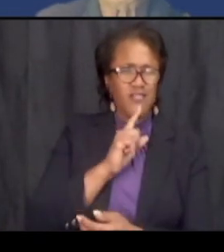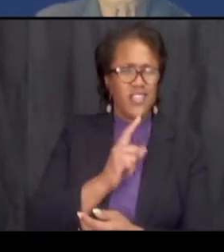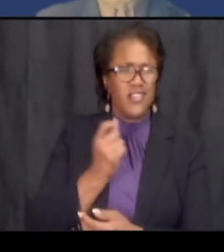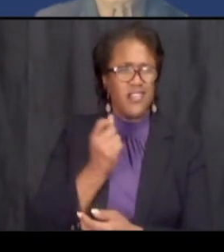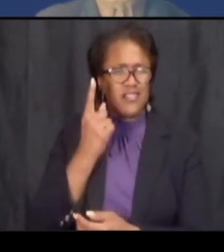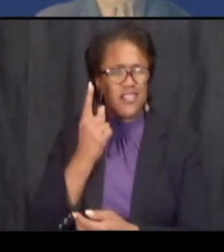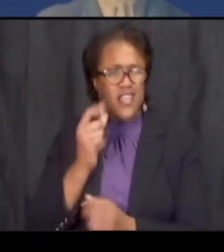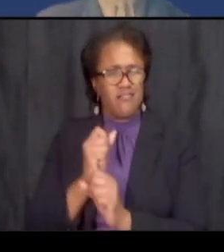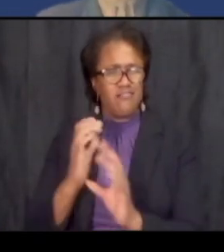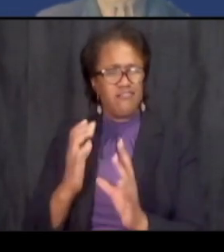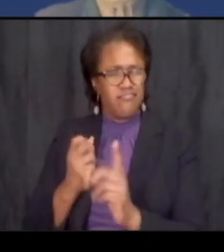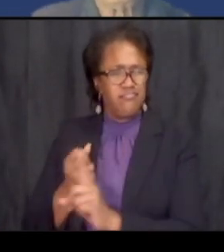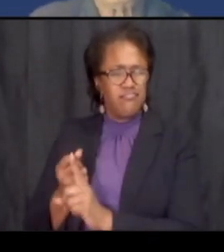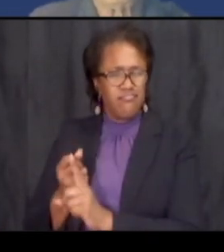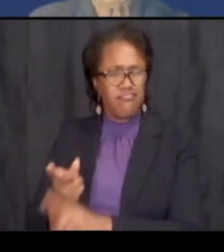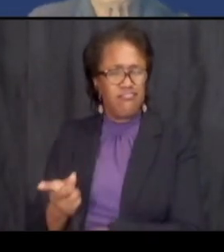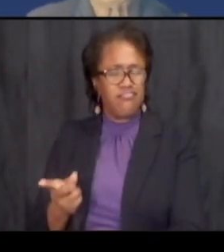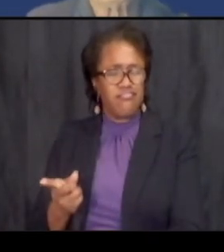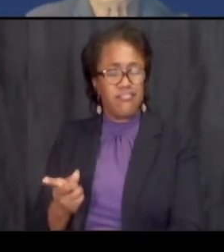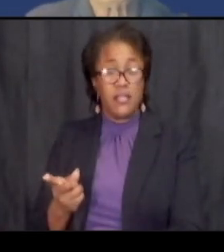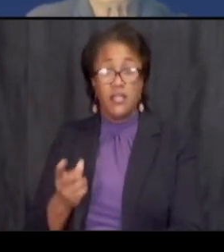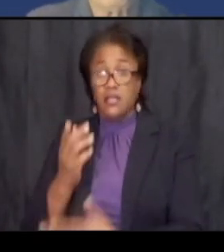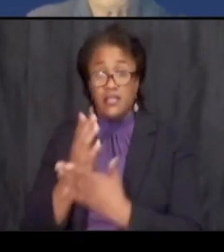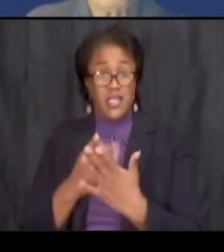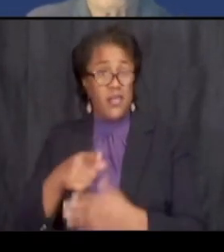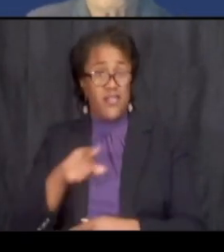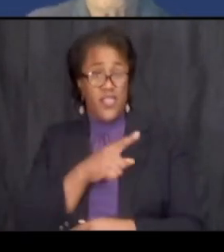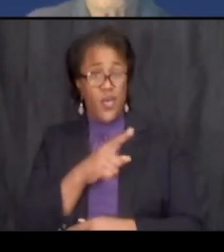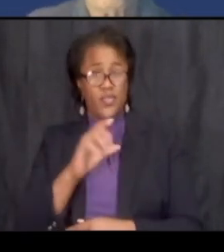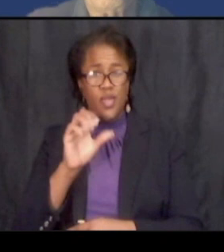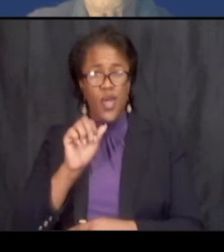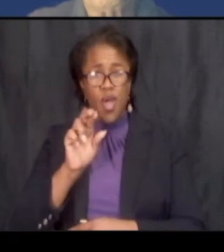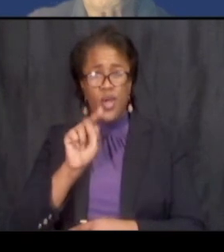uh a clue because a lot of these are kind of like cartoonish pic nightside cartoon they're